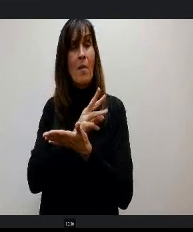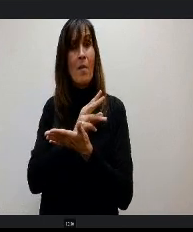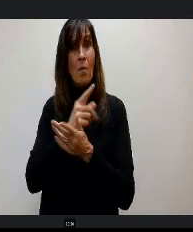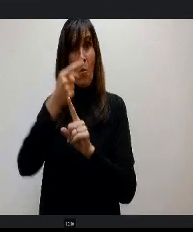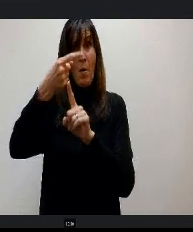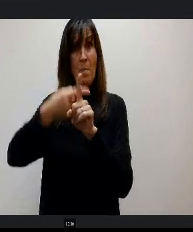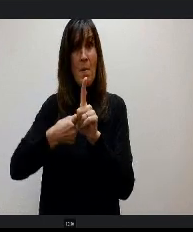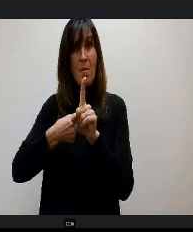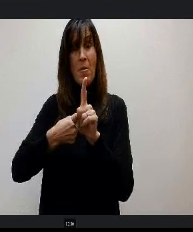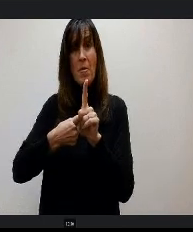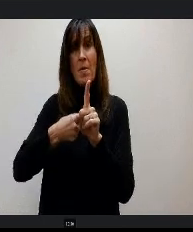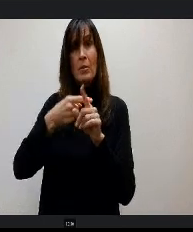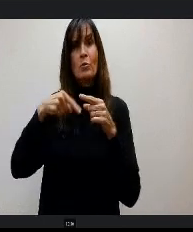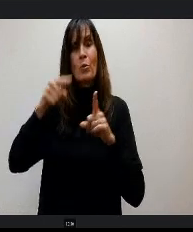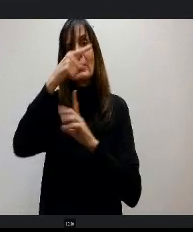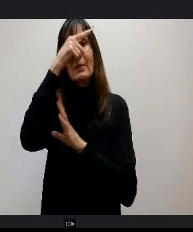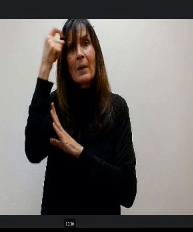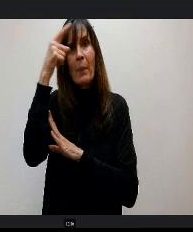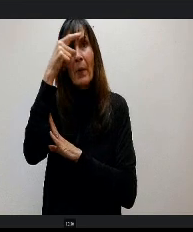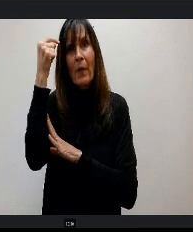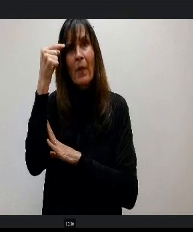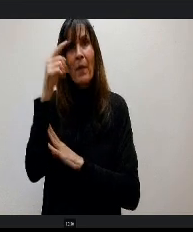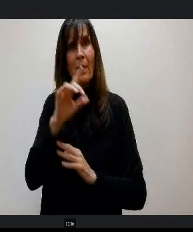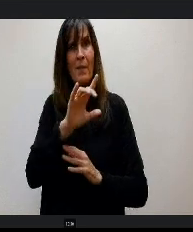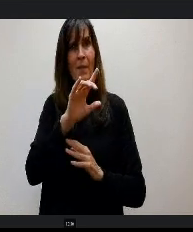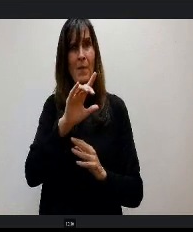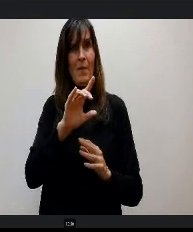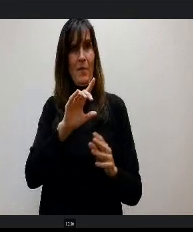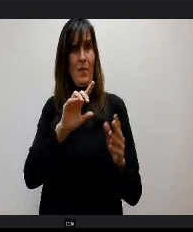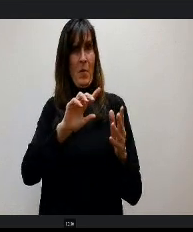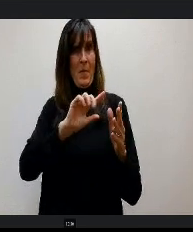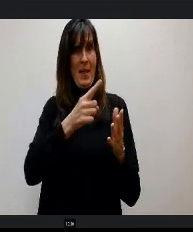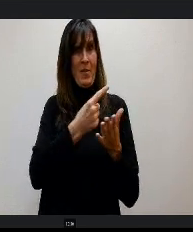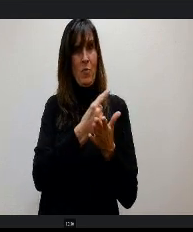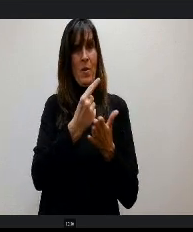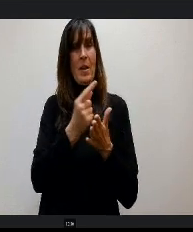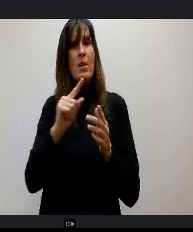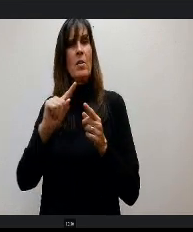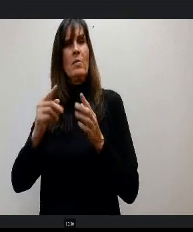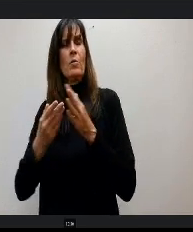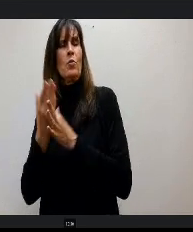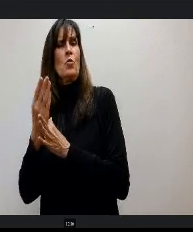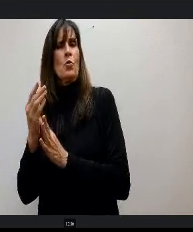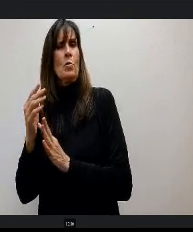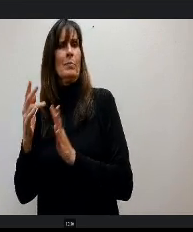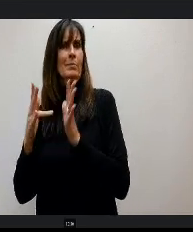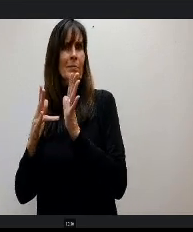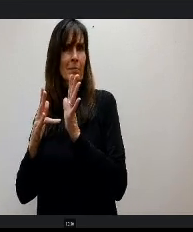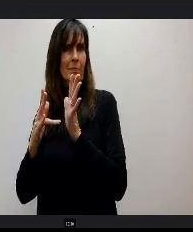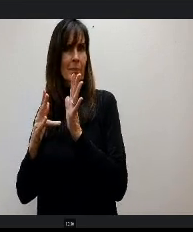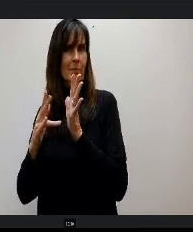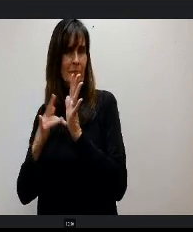graders with the idea of giving students a snapshot of all the different areas of engineering